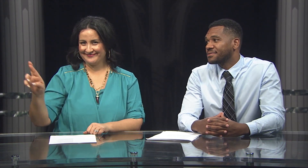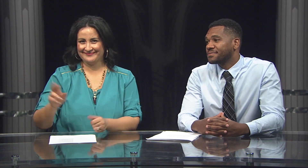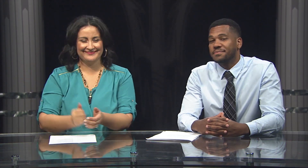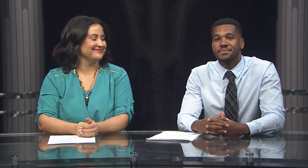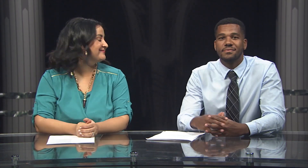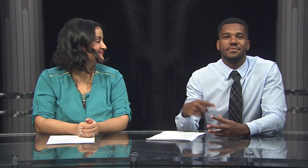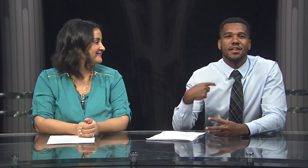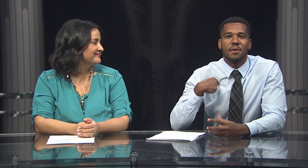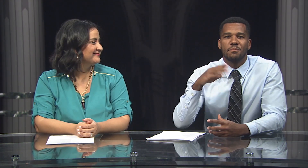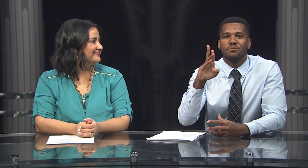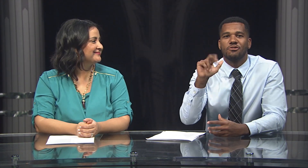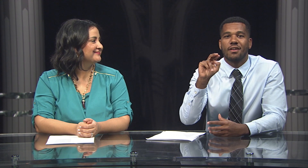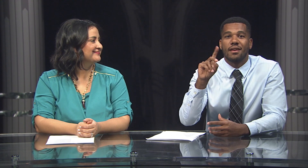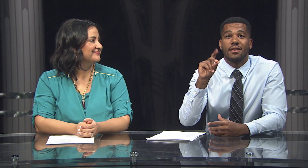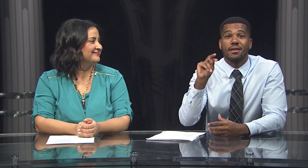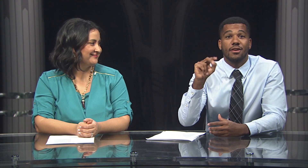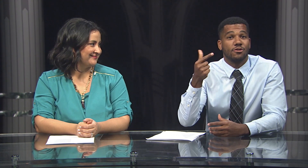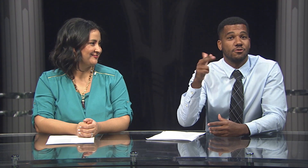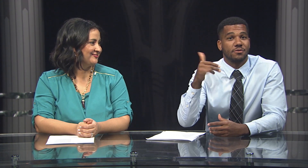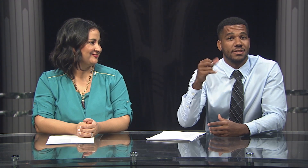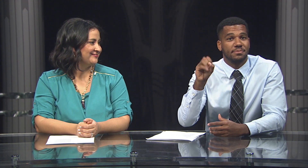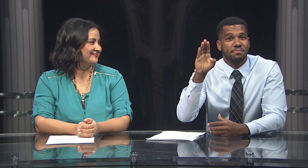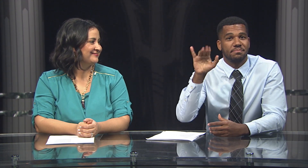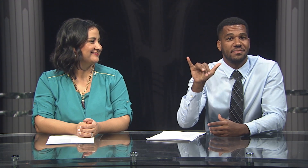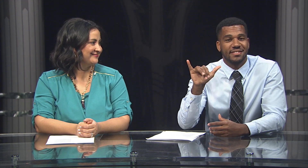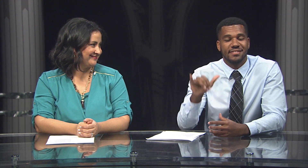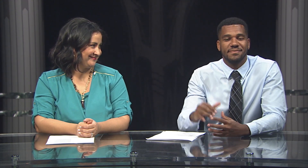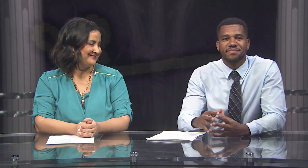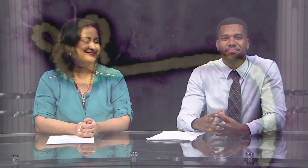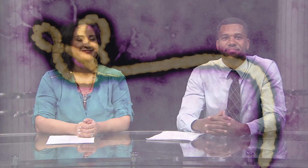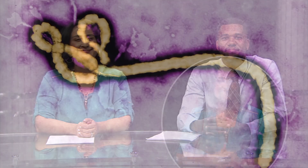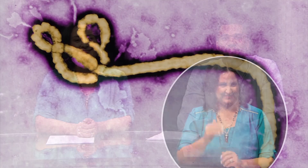I’m Brandon Grigsby.